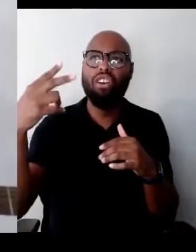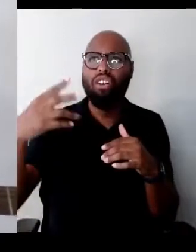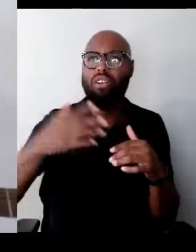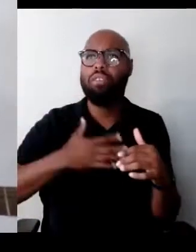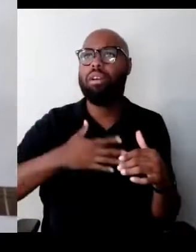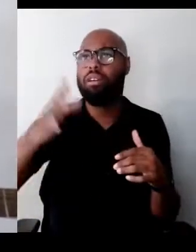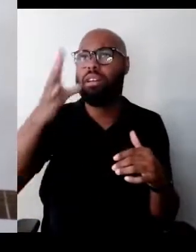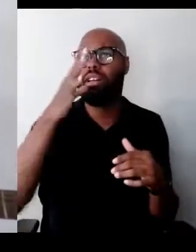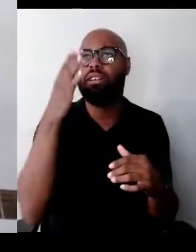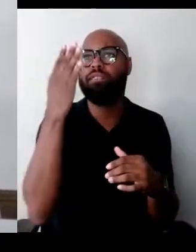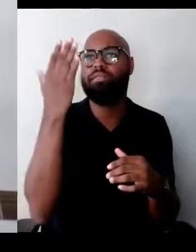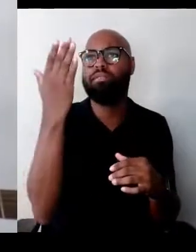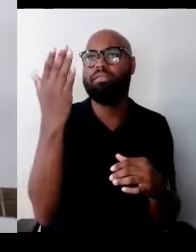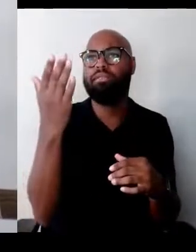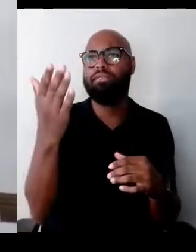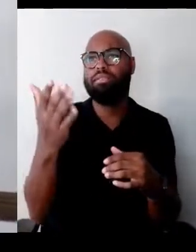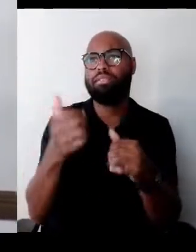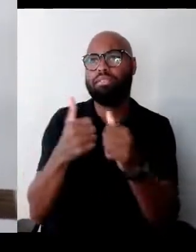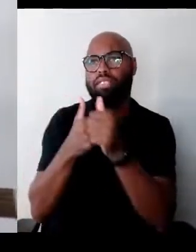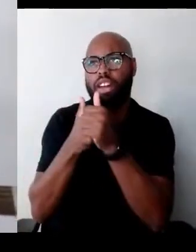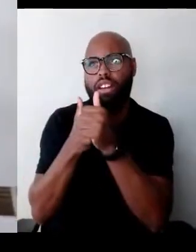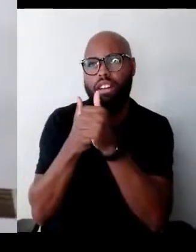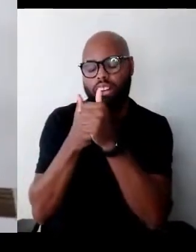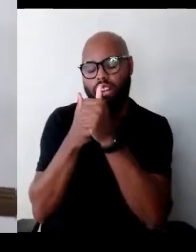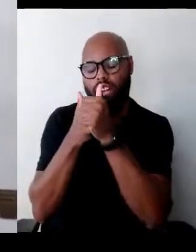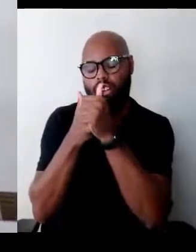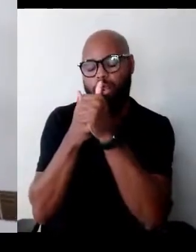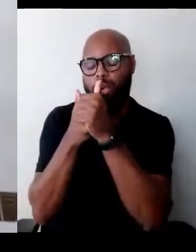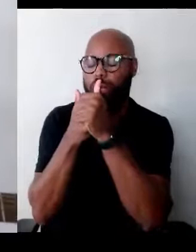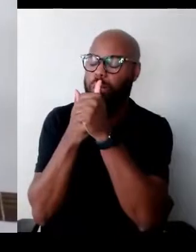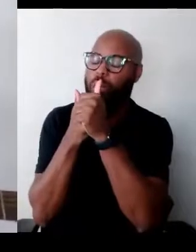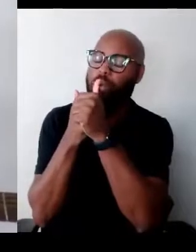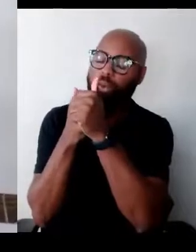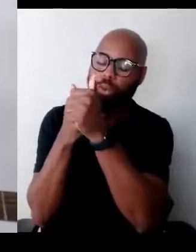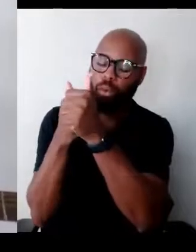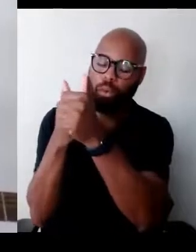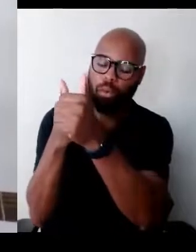Follow, follow the sound